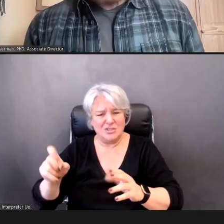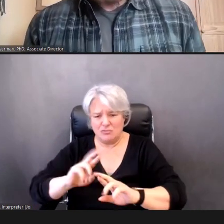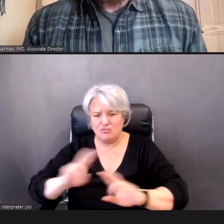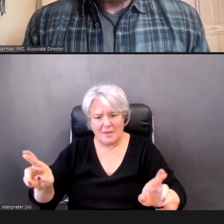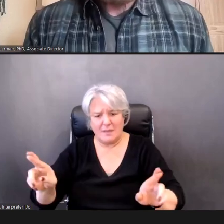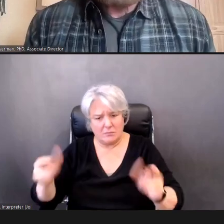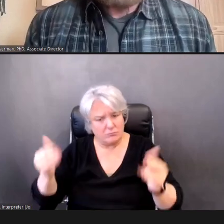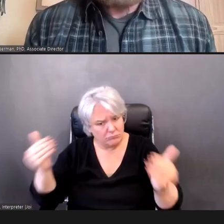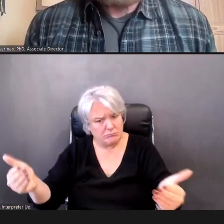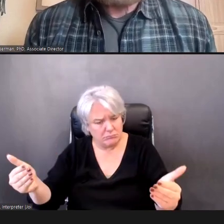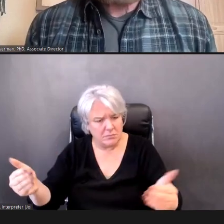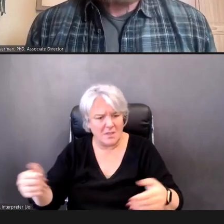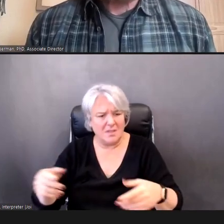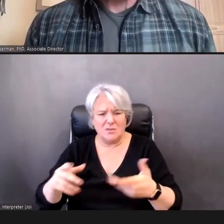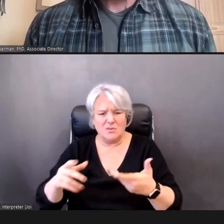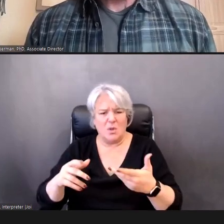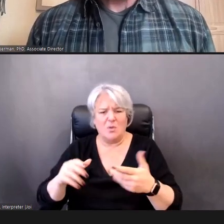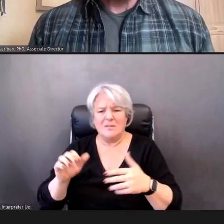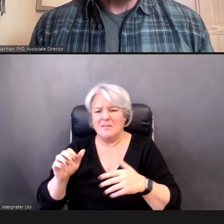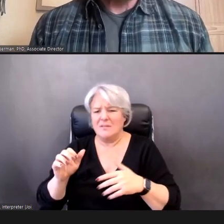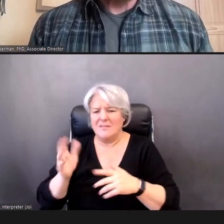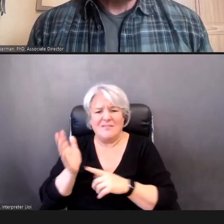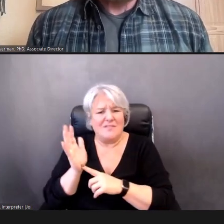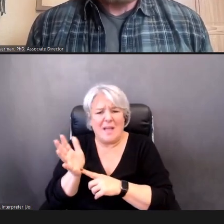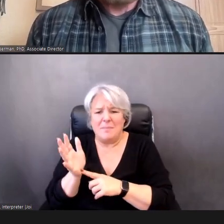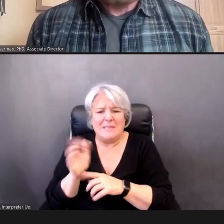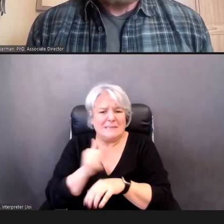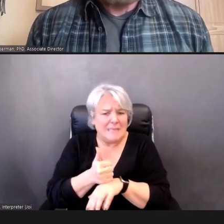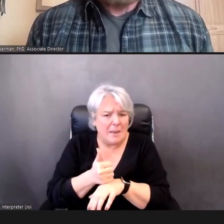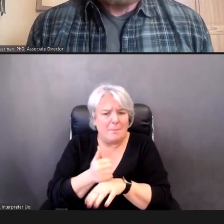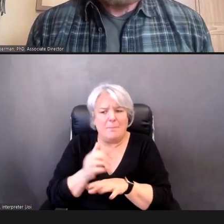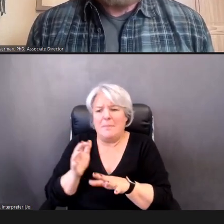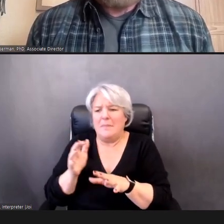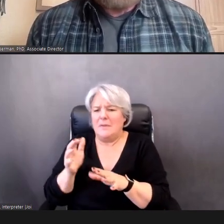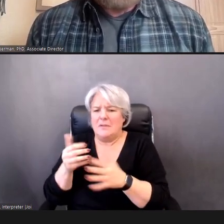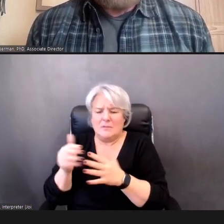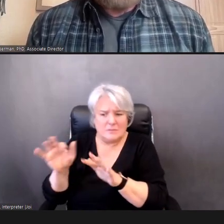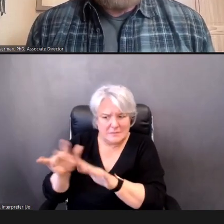hopefully less, If you can't condition a child in that amount of